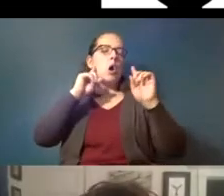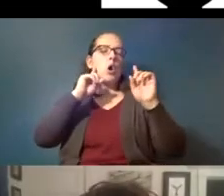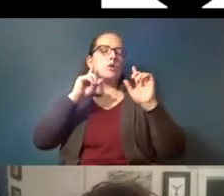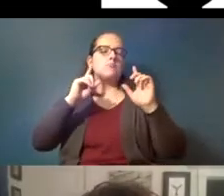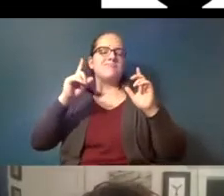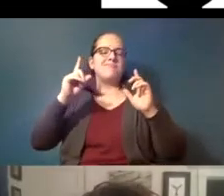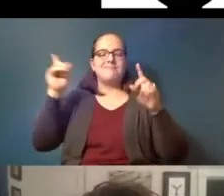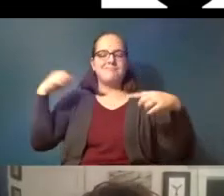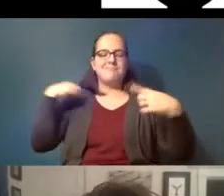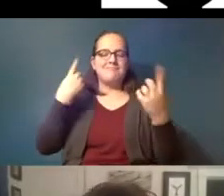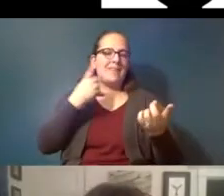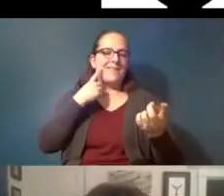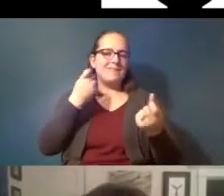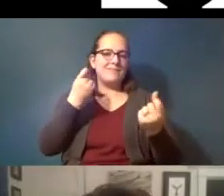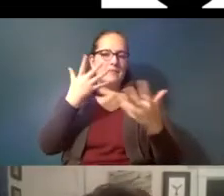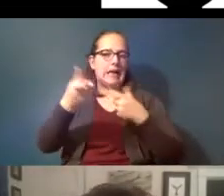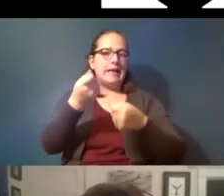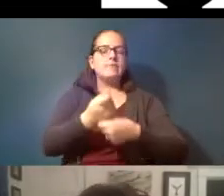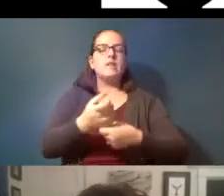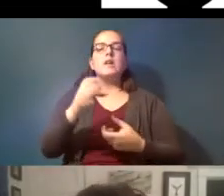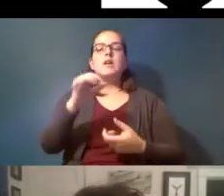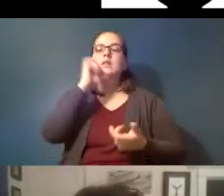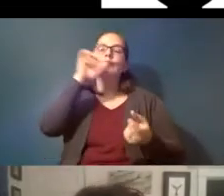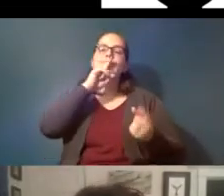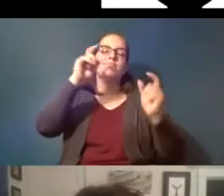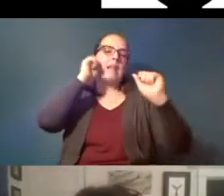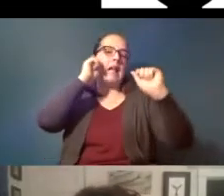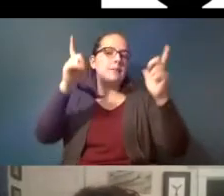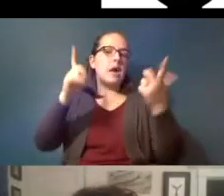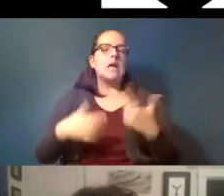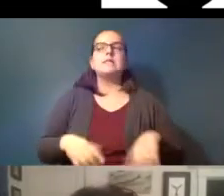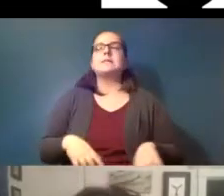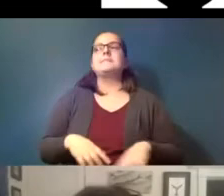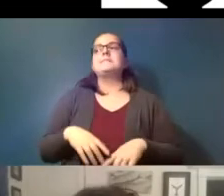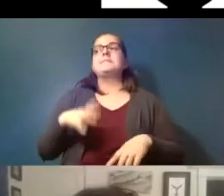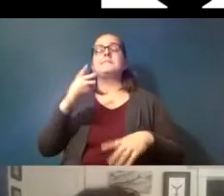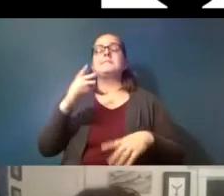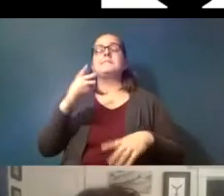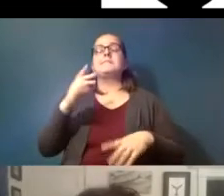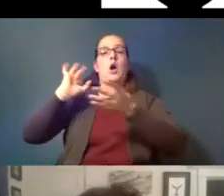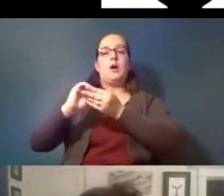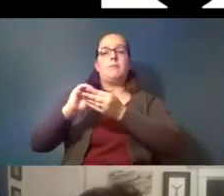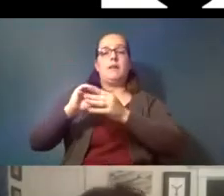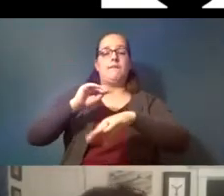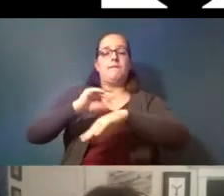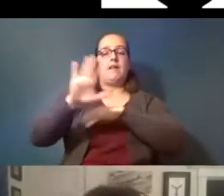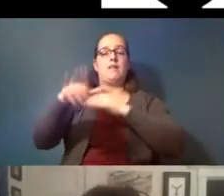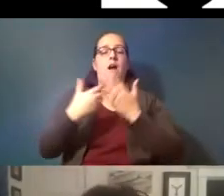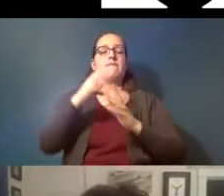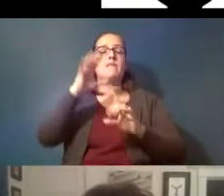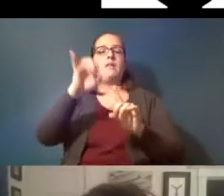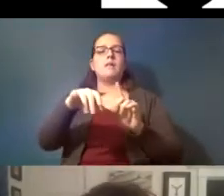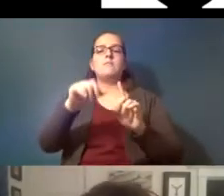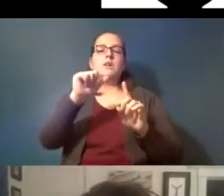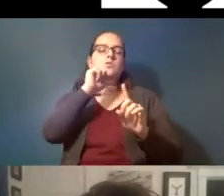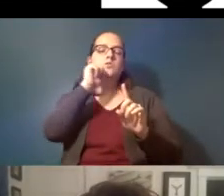years and so not too surprising and the cumulative effect of all this is not is not fully understood